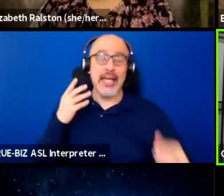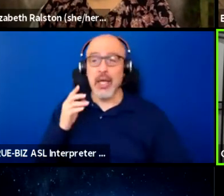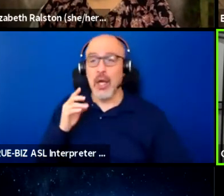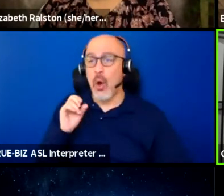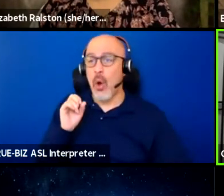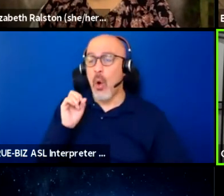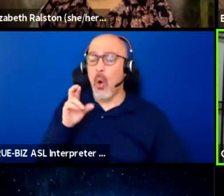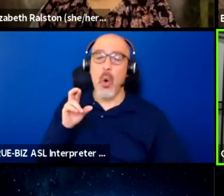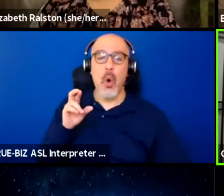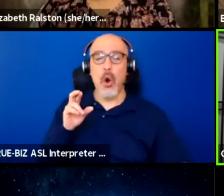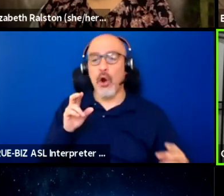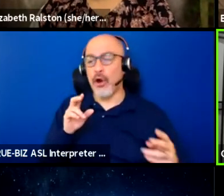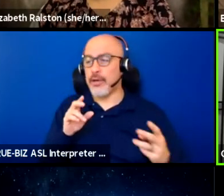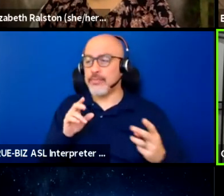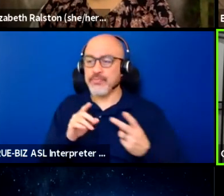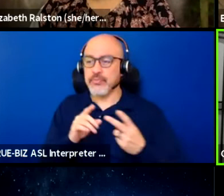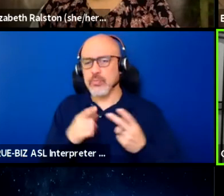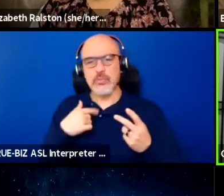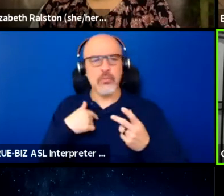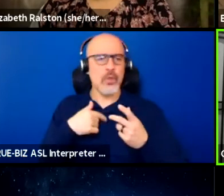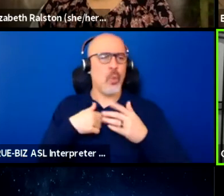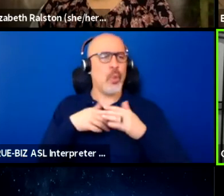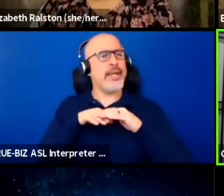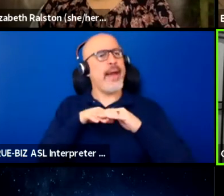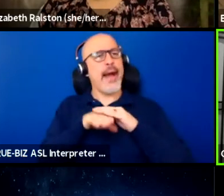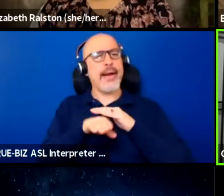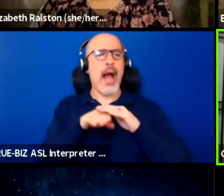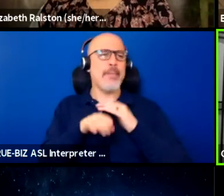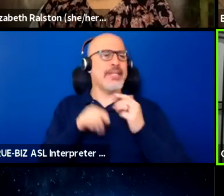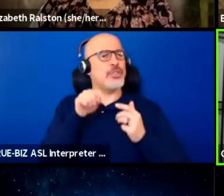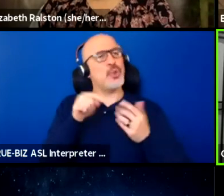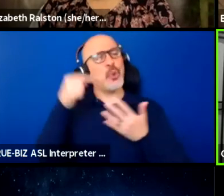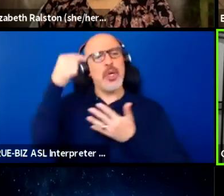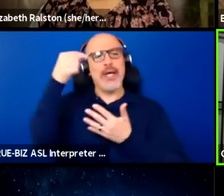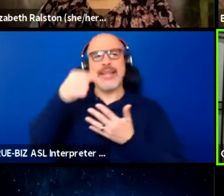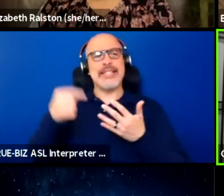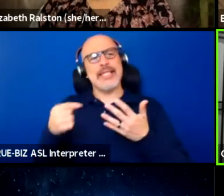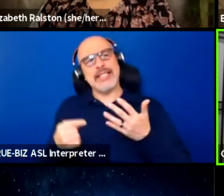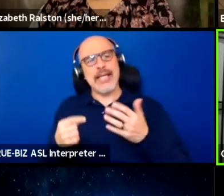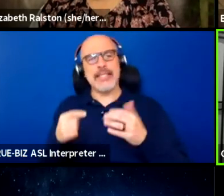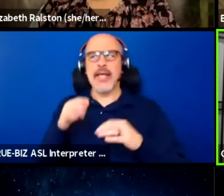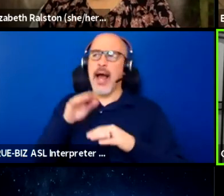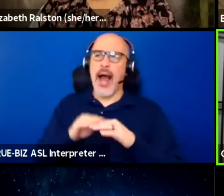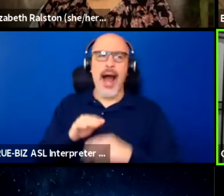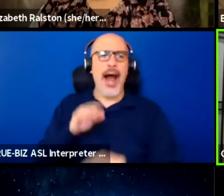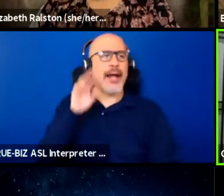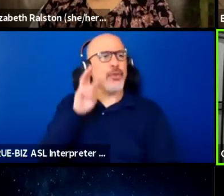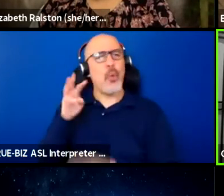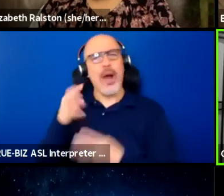accom, we accommodated in this way or, you know, right on the website or on whatever they're using